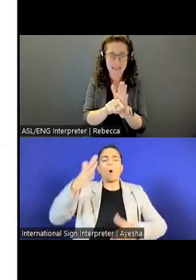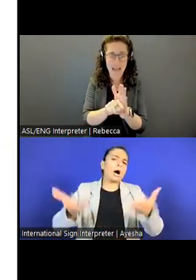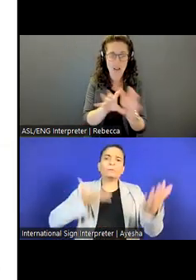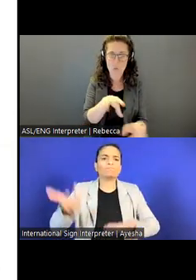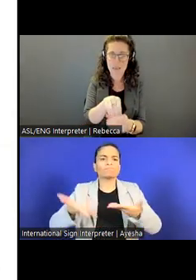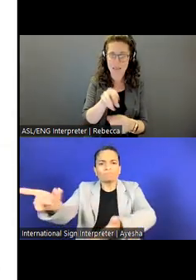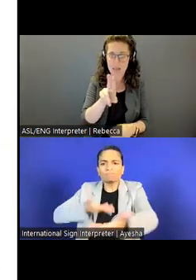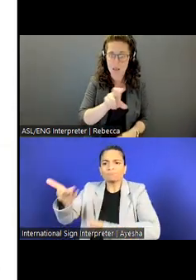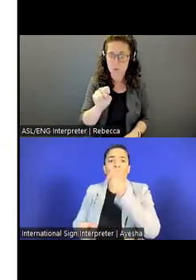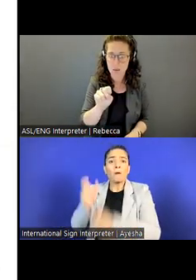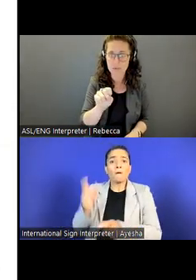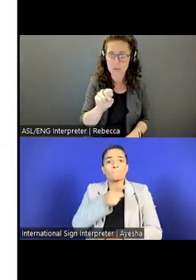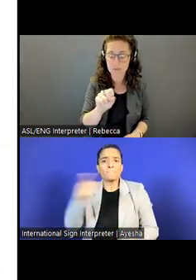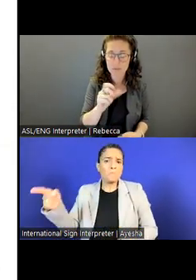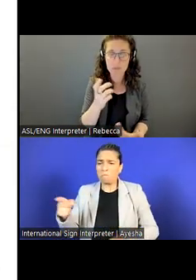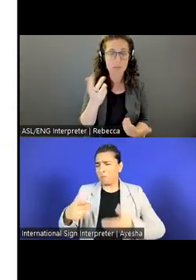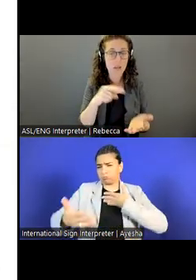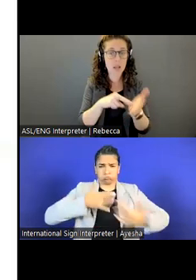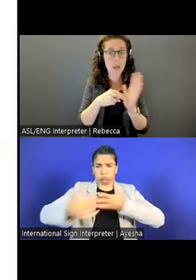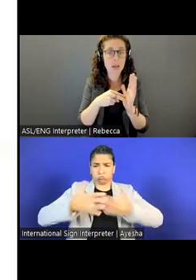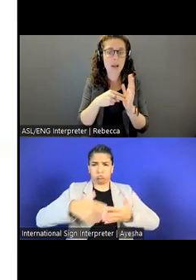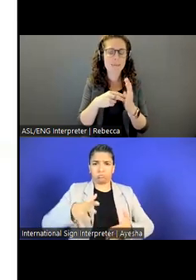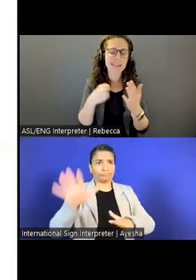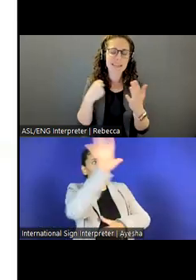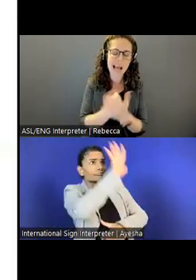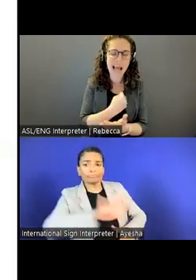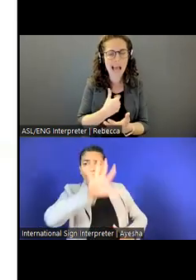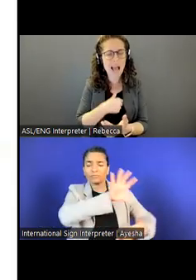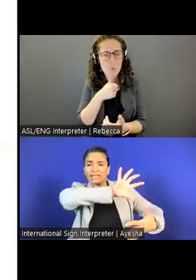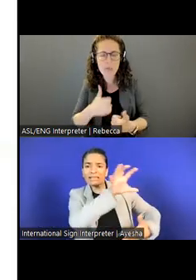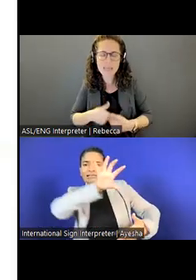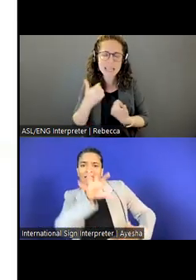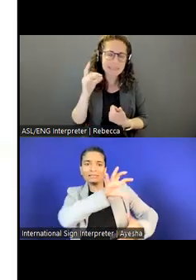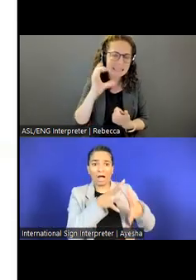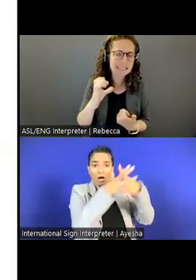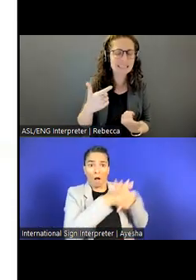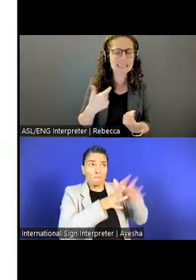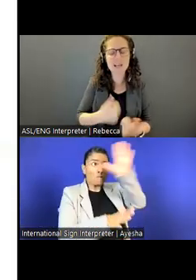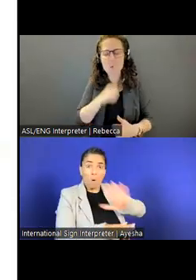So even if you don't happen to be based out of D.C. or Vermont, we have many opportunities